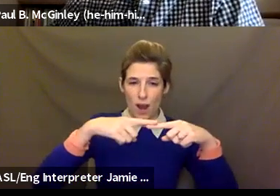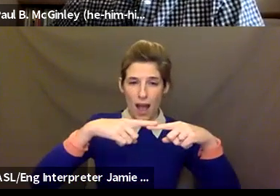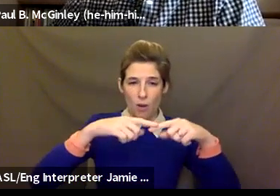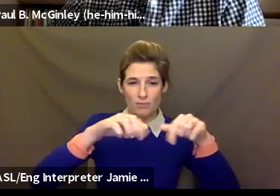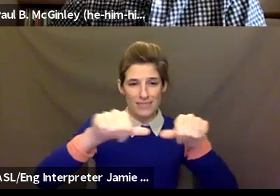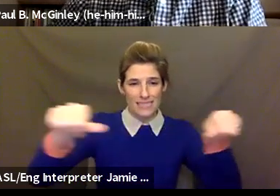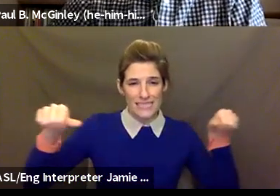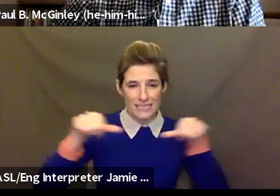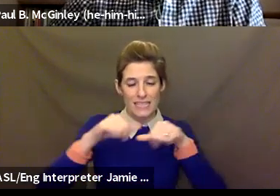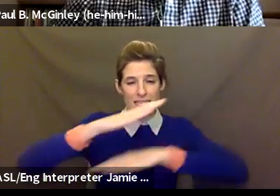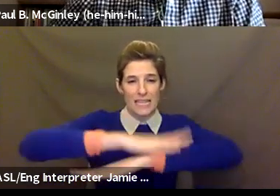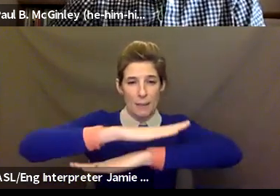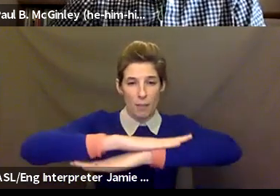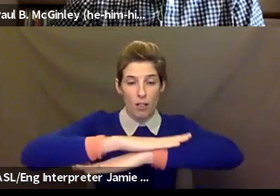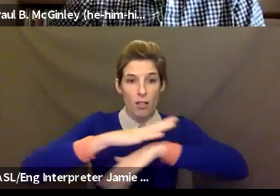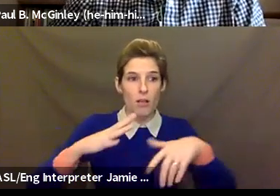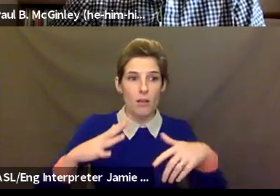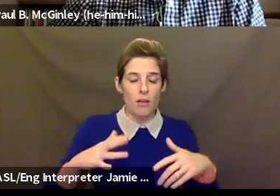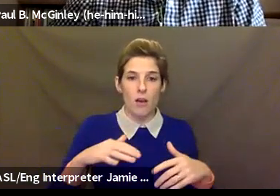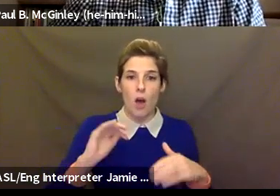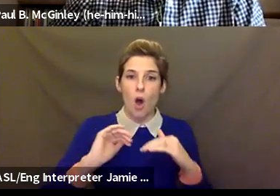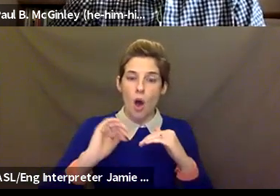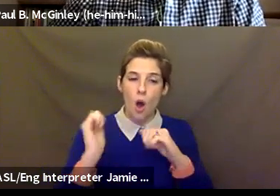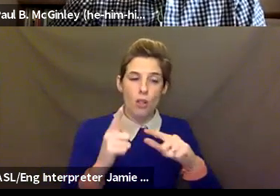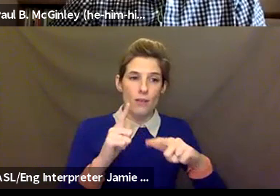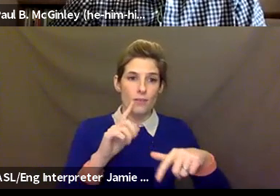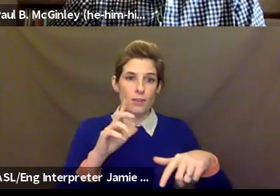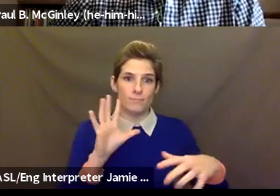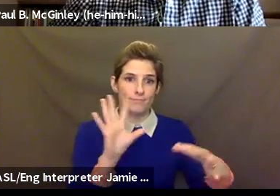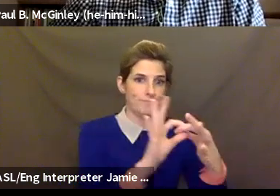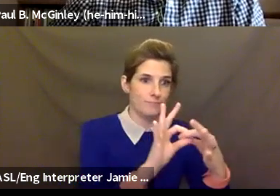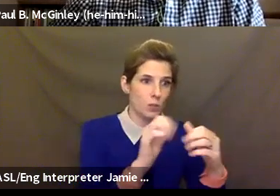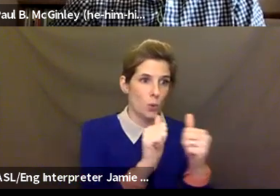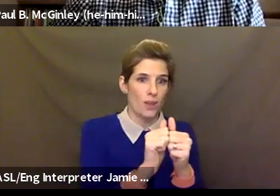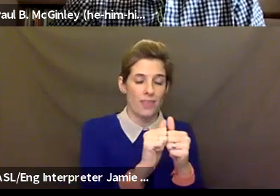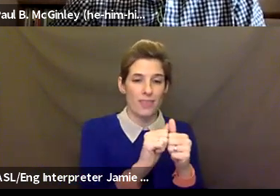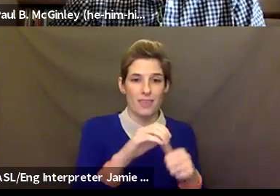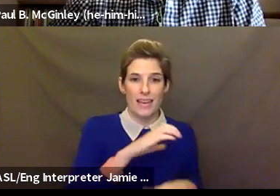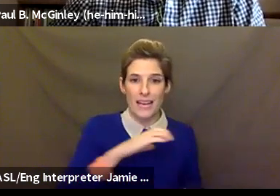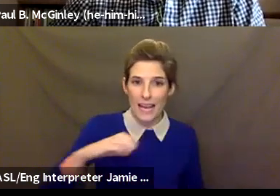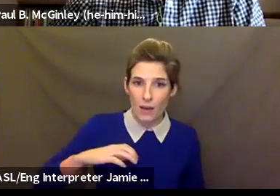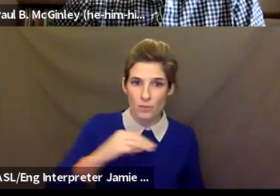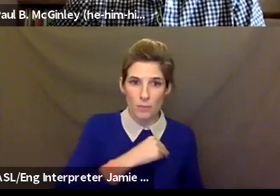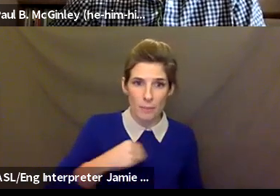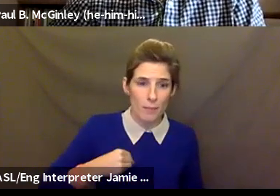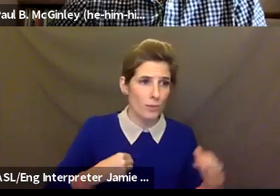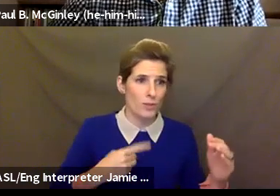outreach to councilmembers, to say, like, "Listen, you know, please don't cut the school budgets, don't cut arts